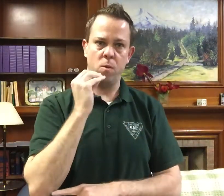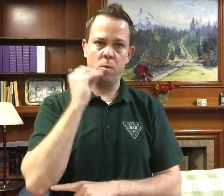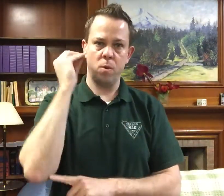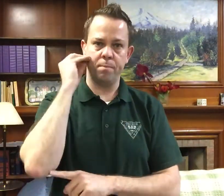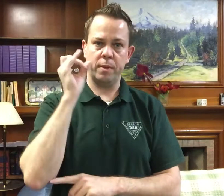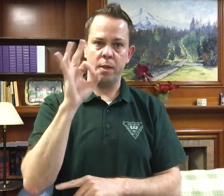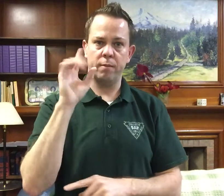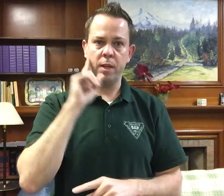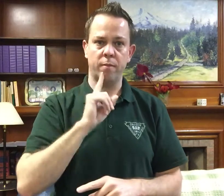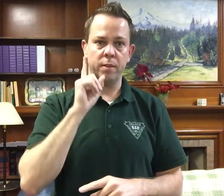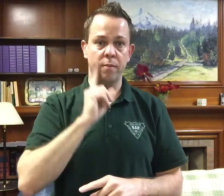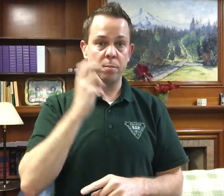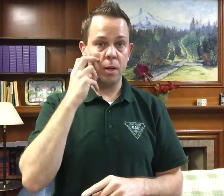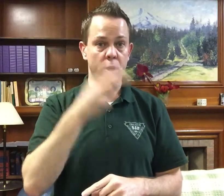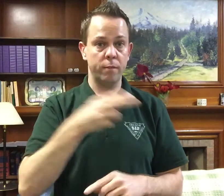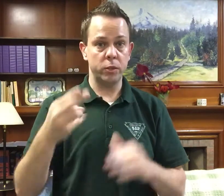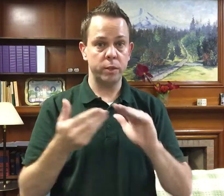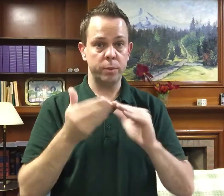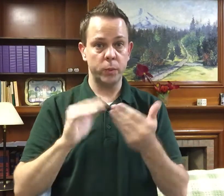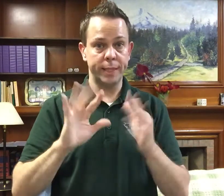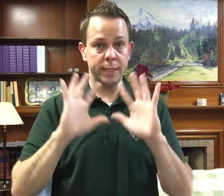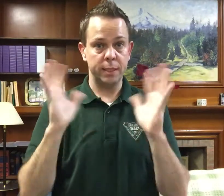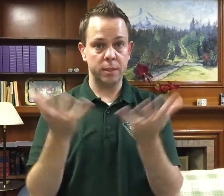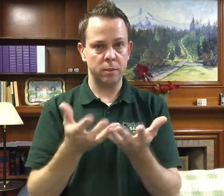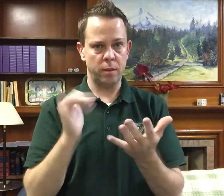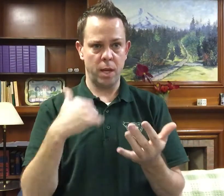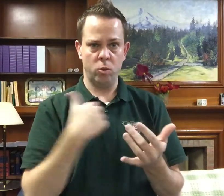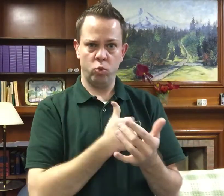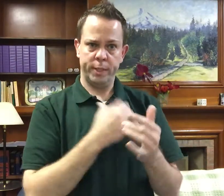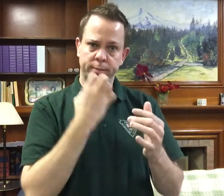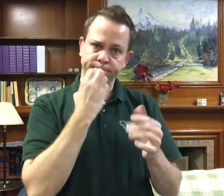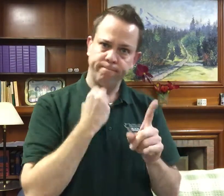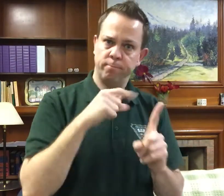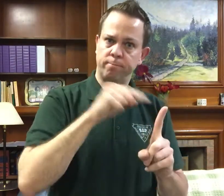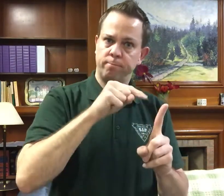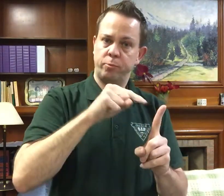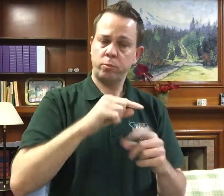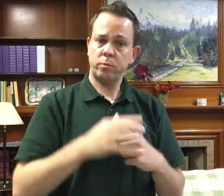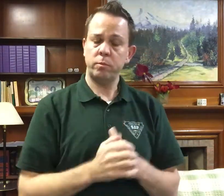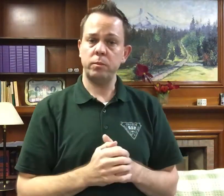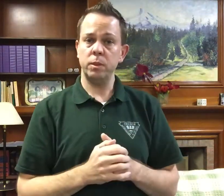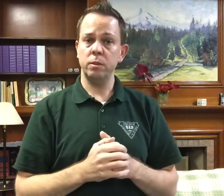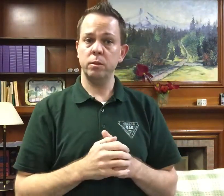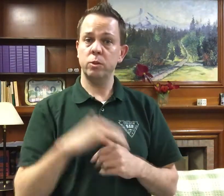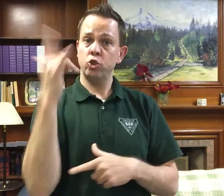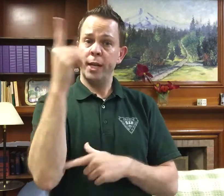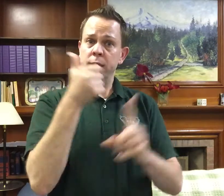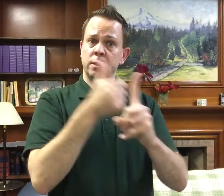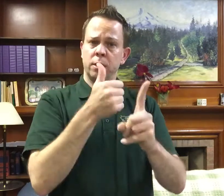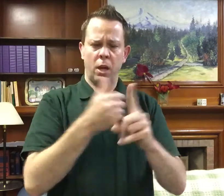to live there, because that is the home of the Deaf, Deafblind, and Hard of Hearing community, and we treasure that.